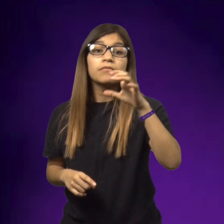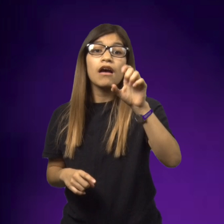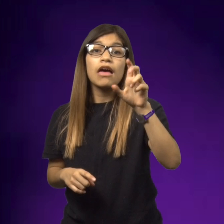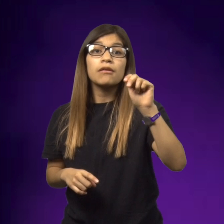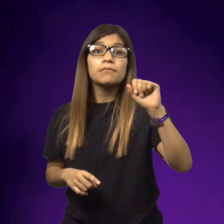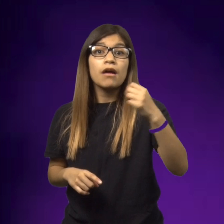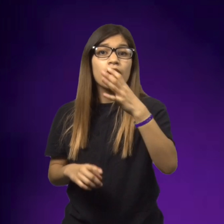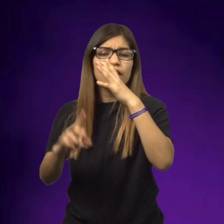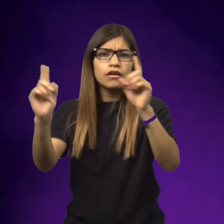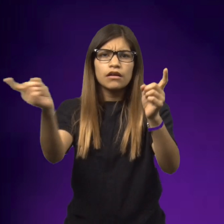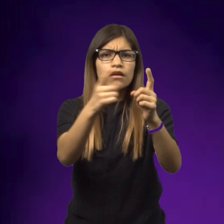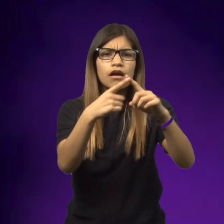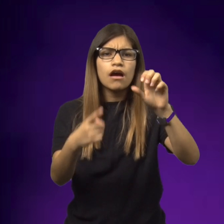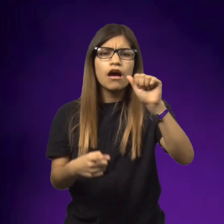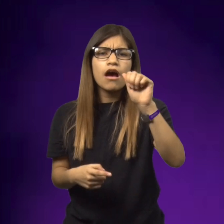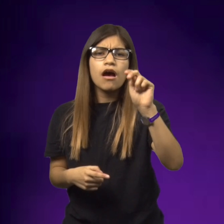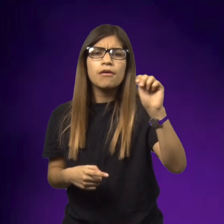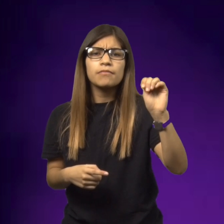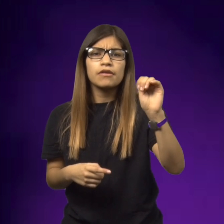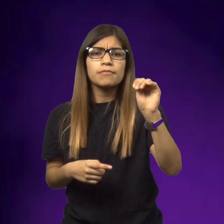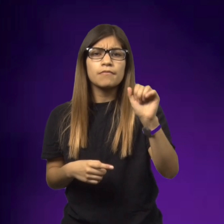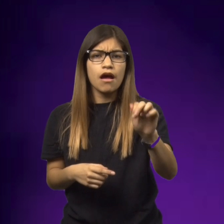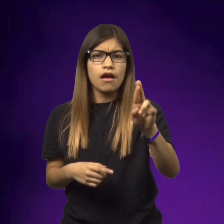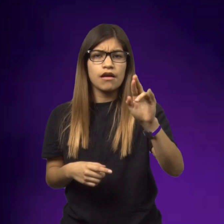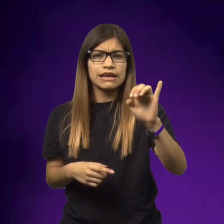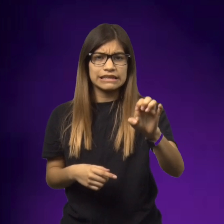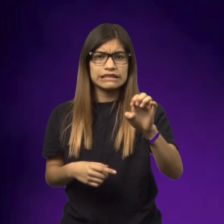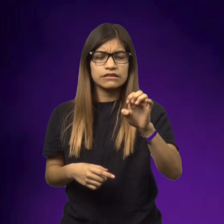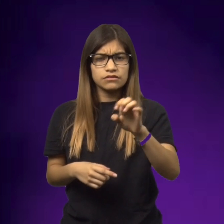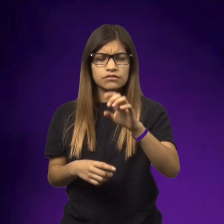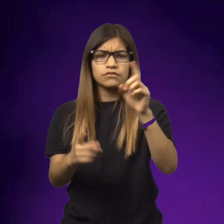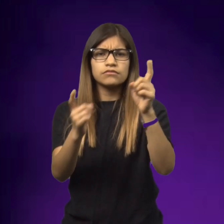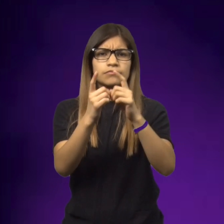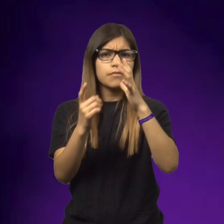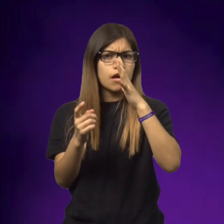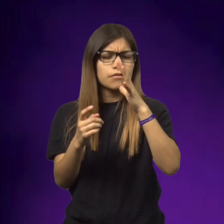It just so happened that Ellen's mom came and approached Annemarie's mom